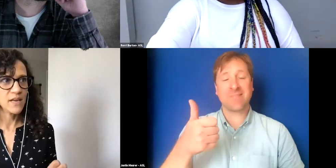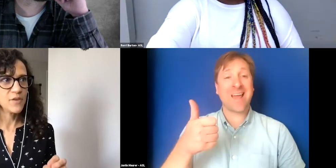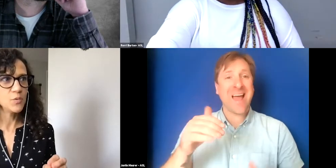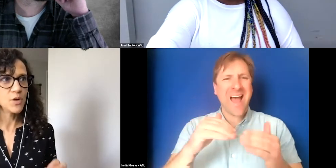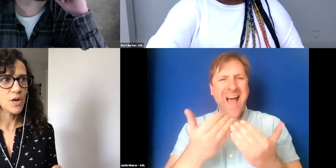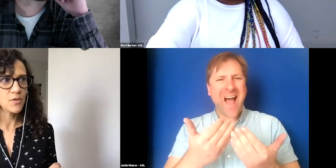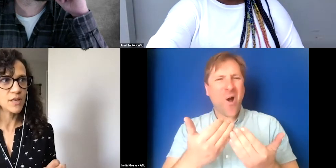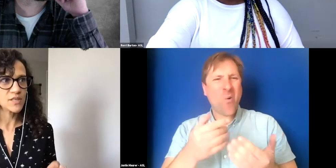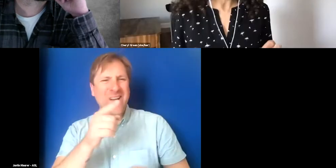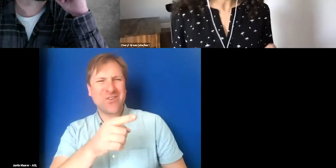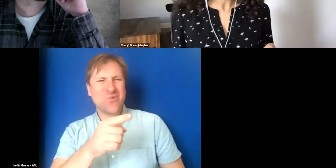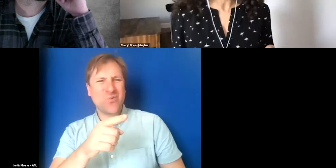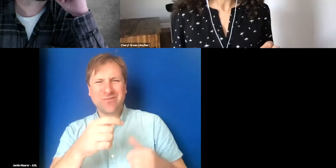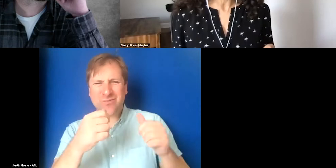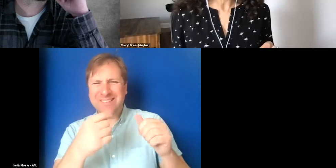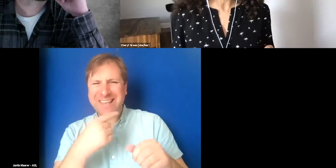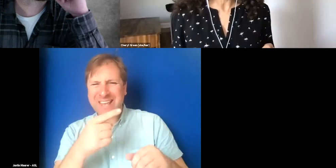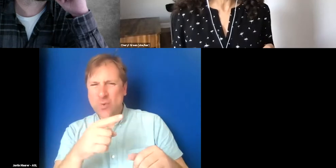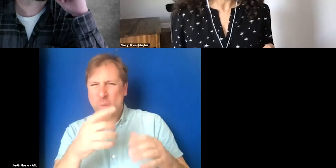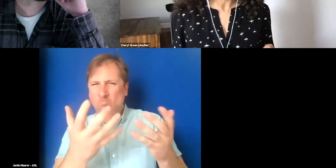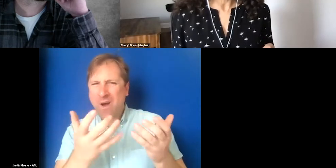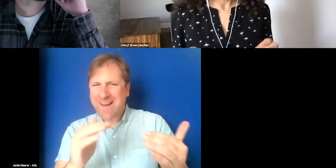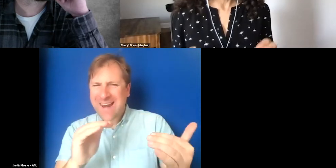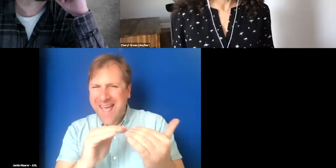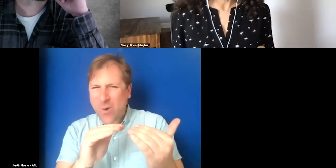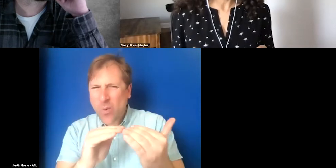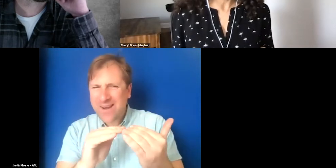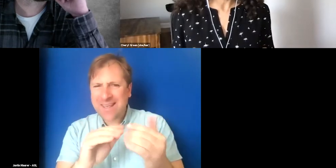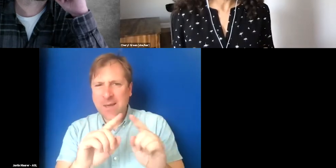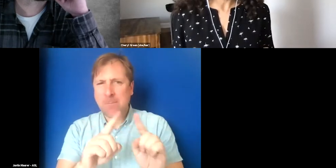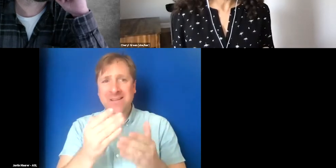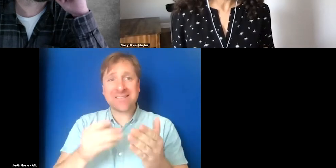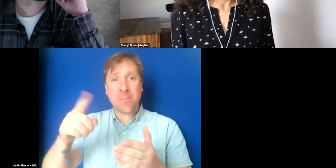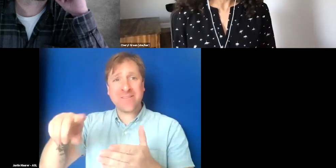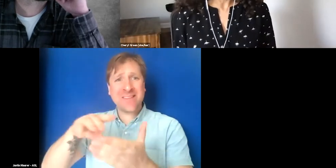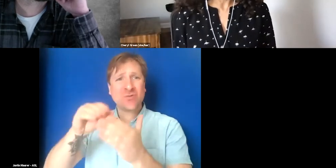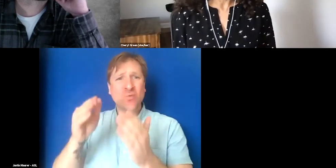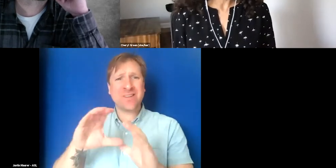if you know that some of the students in this classroom cannot participate in,